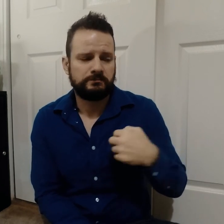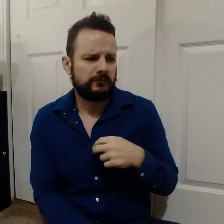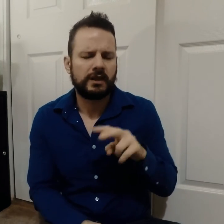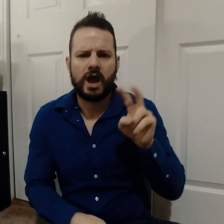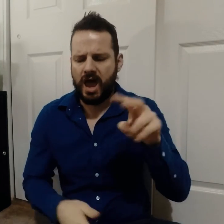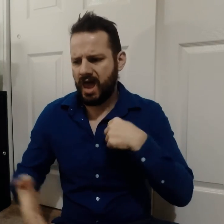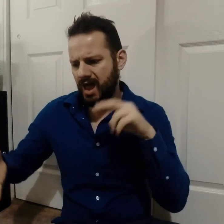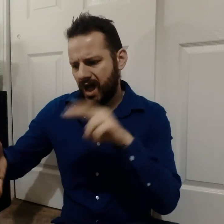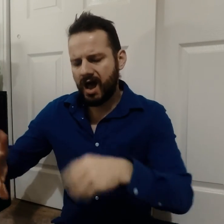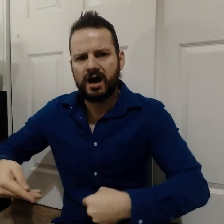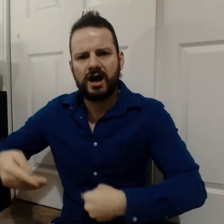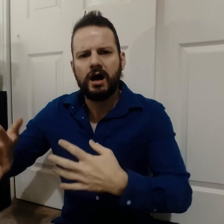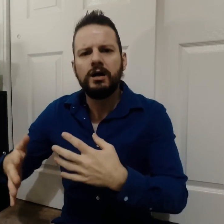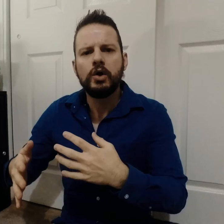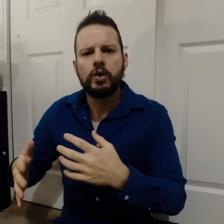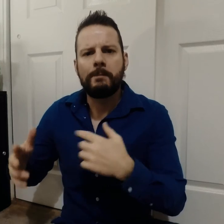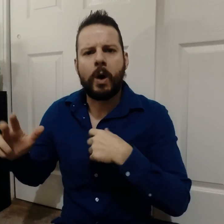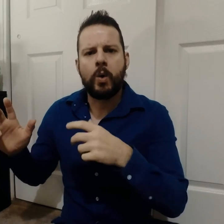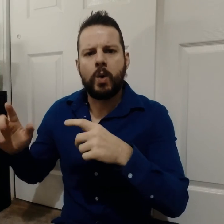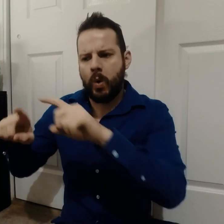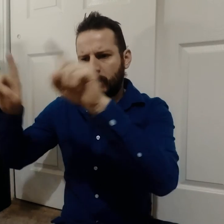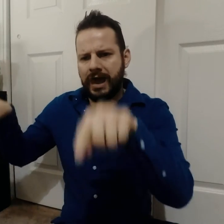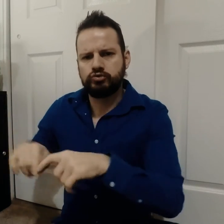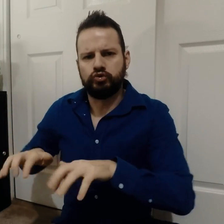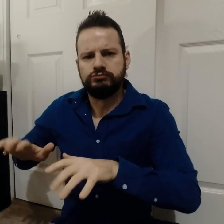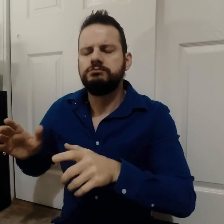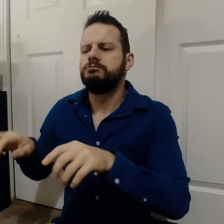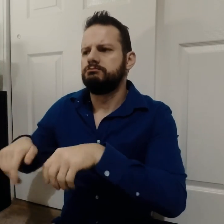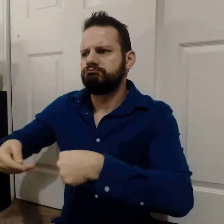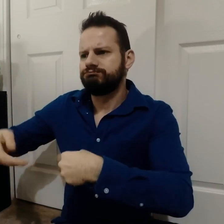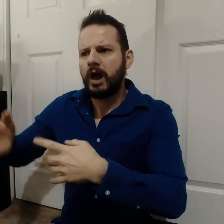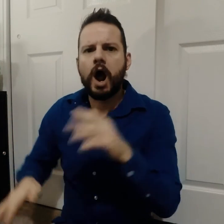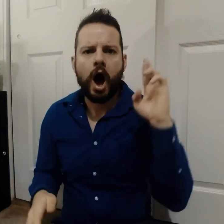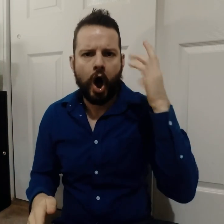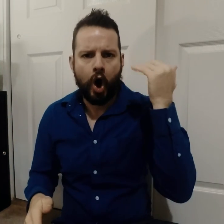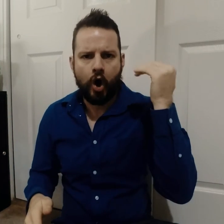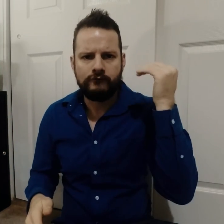I have researched and found something on my computer.